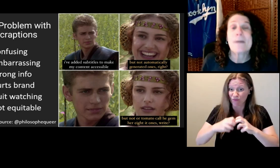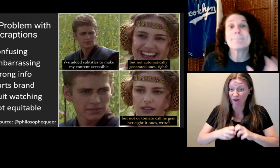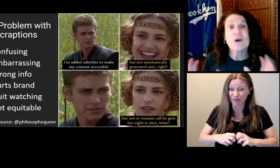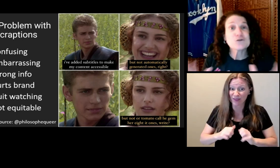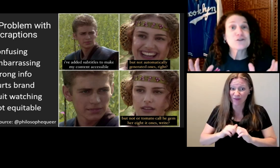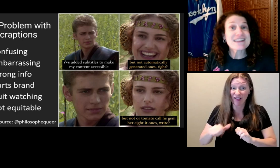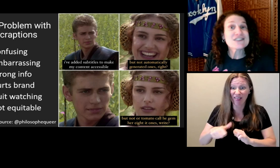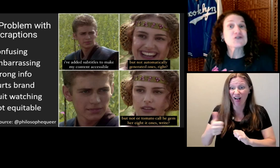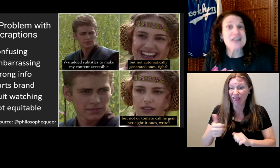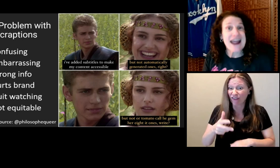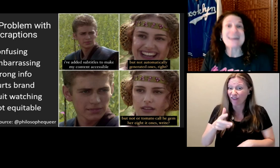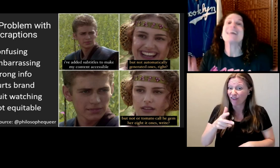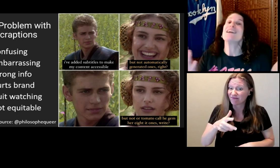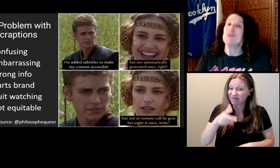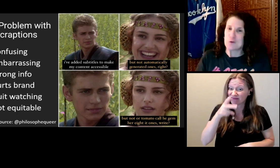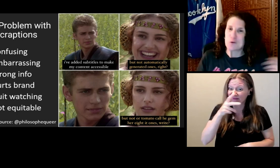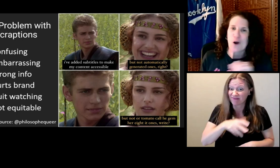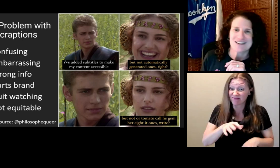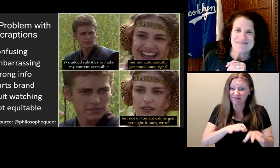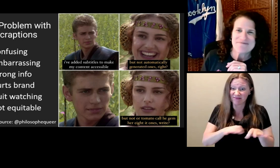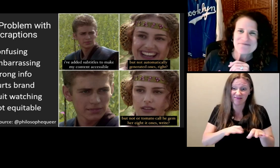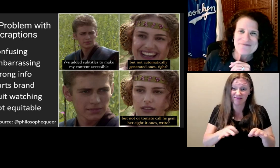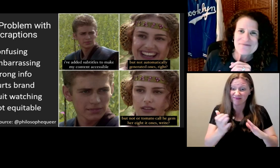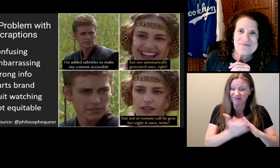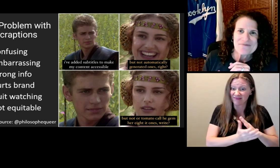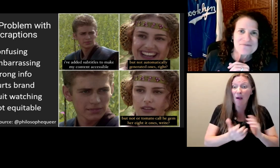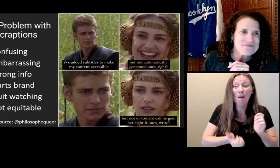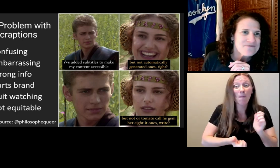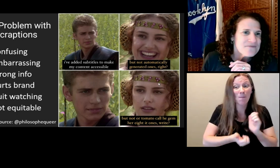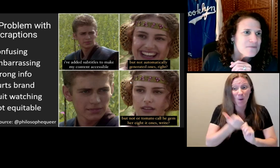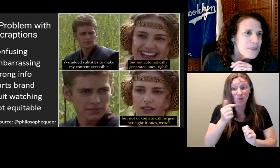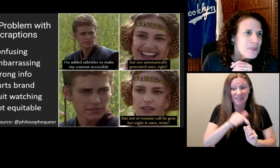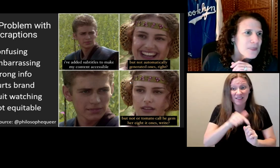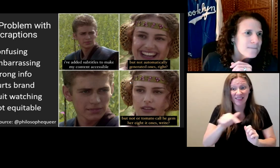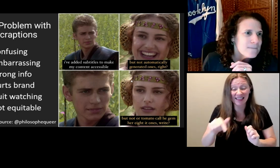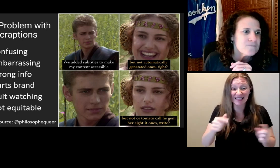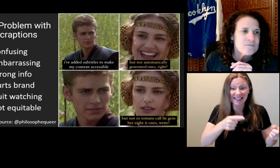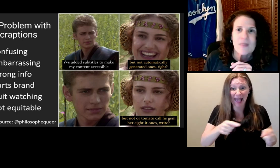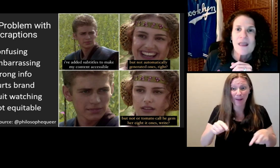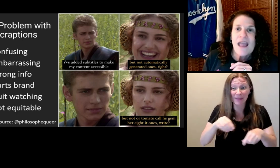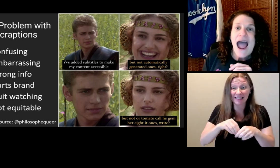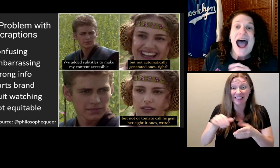Most of these are set in New York.